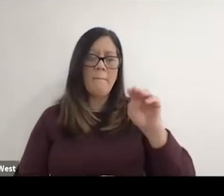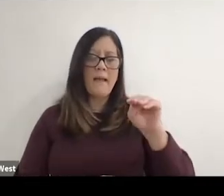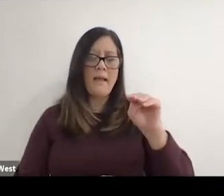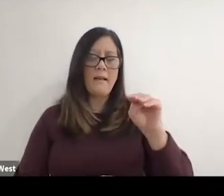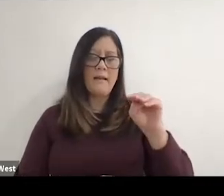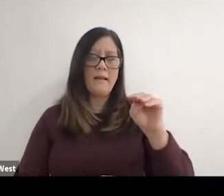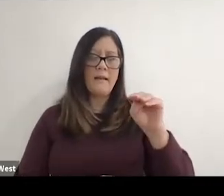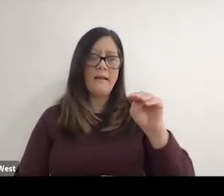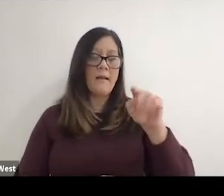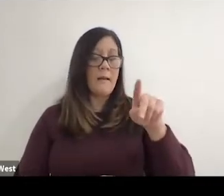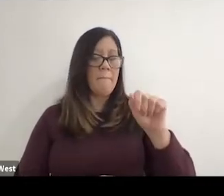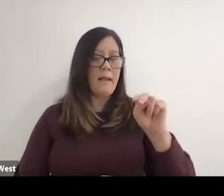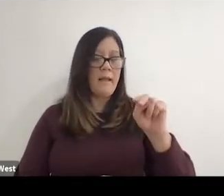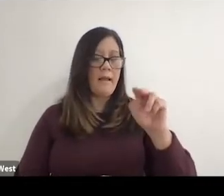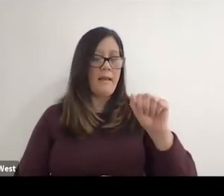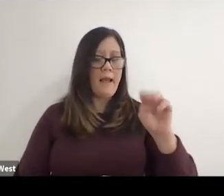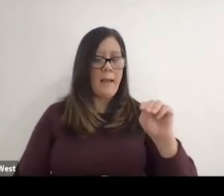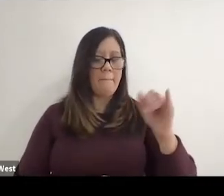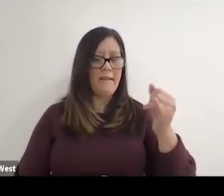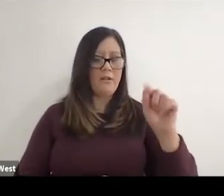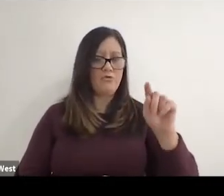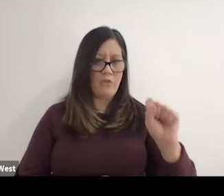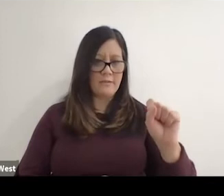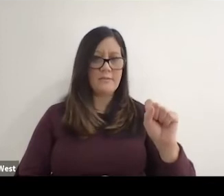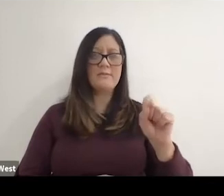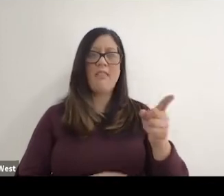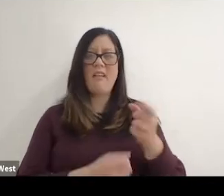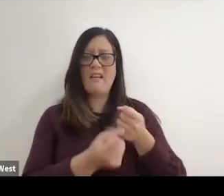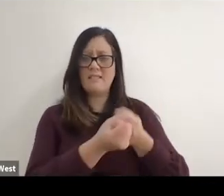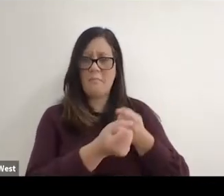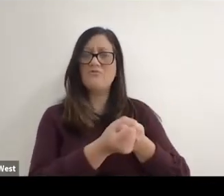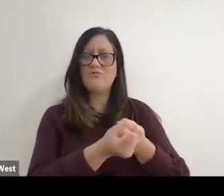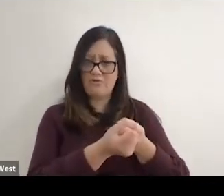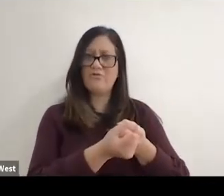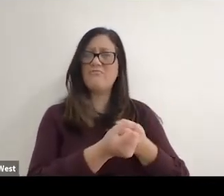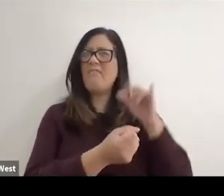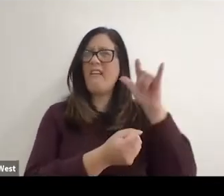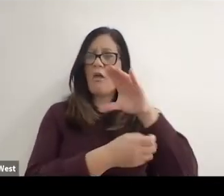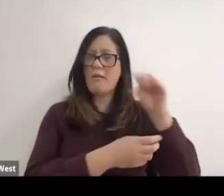you see by Panam. Pan American Airlines in 55 when they got to Stoke Mandeville,